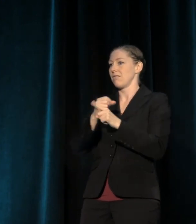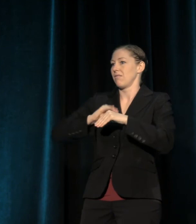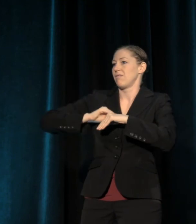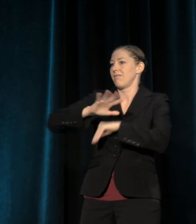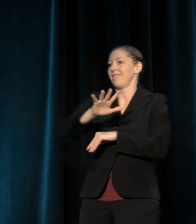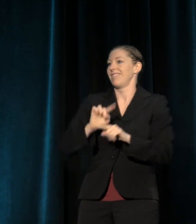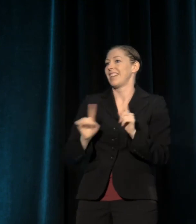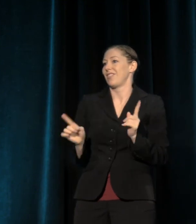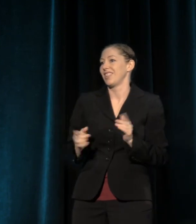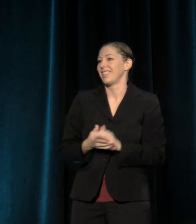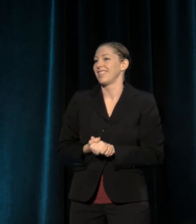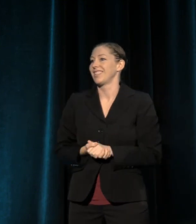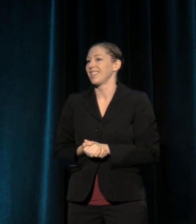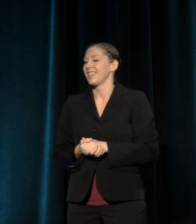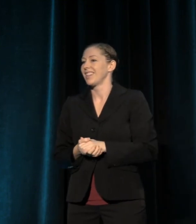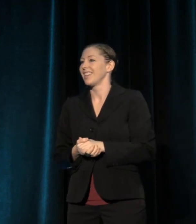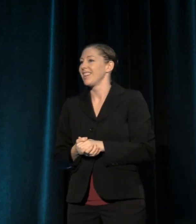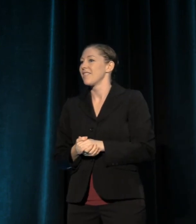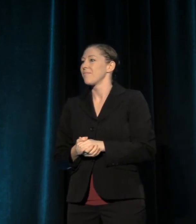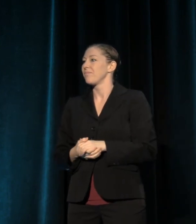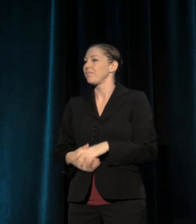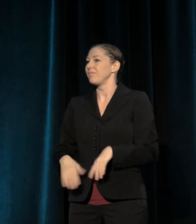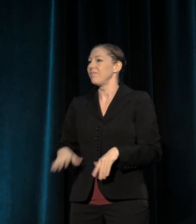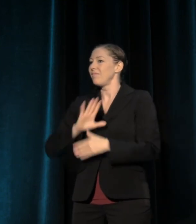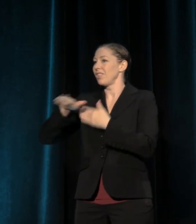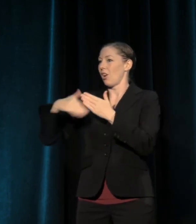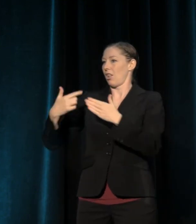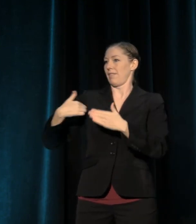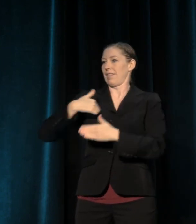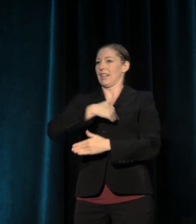So, all of us on the board at TCG,